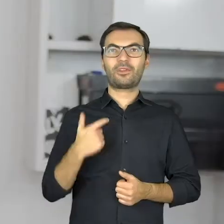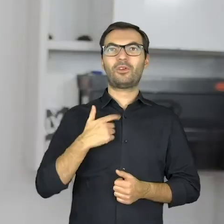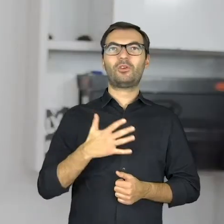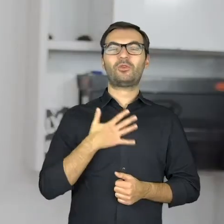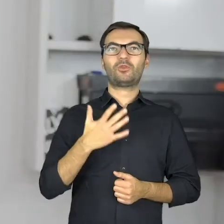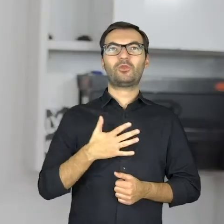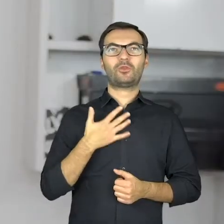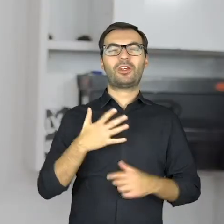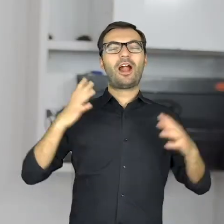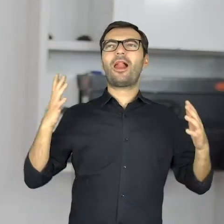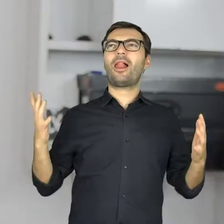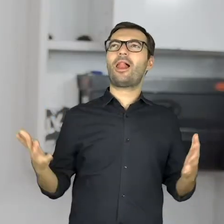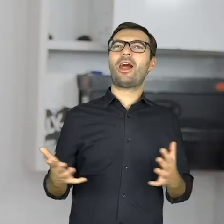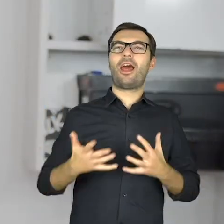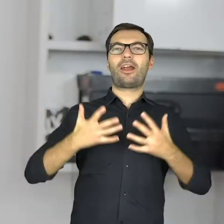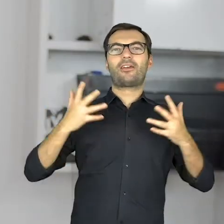I feel so light…